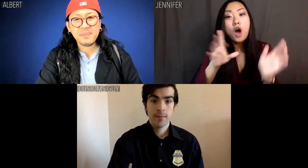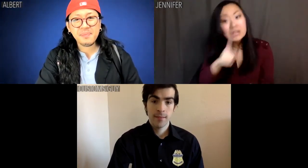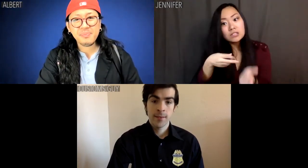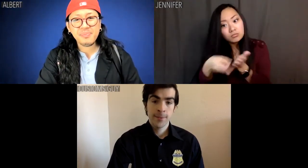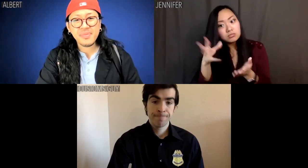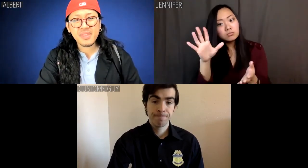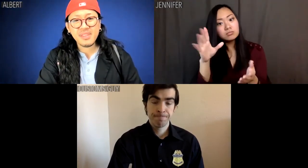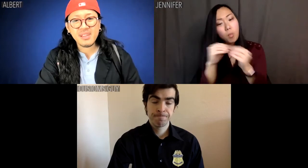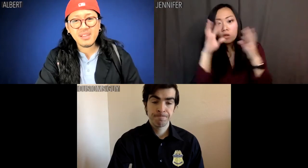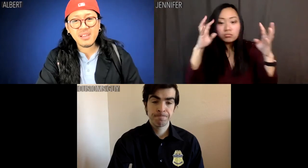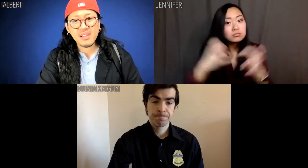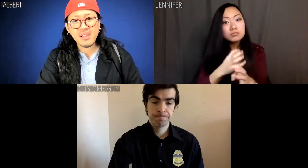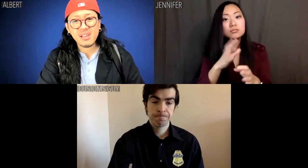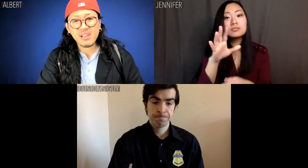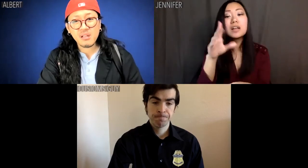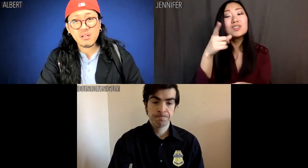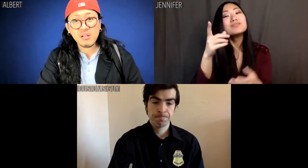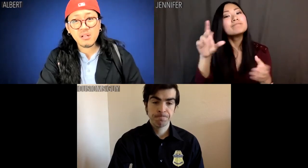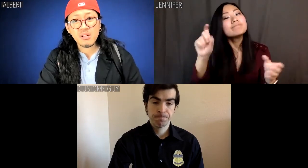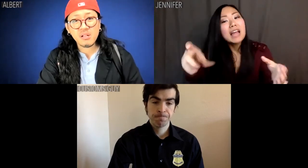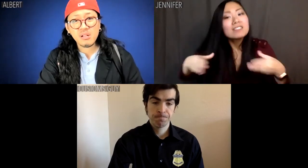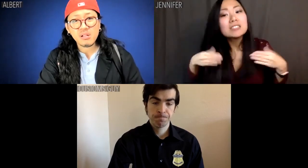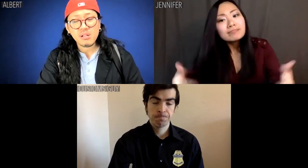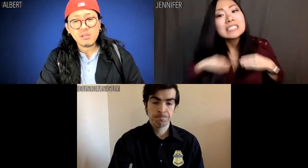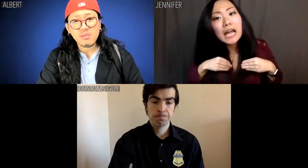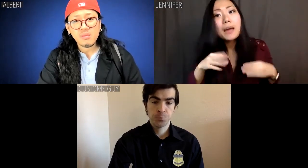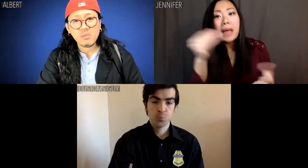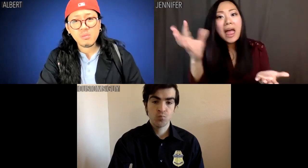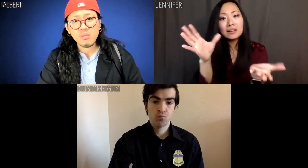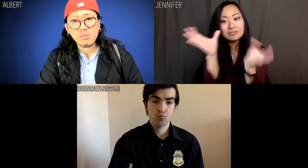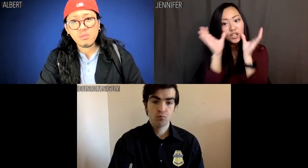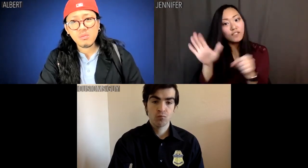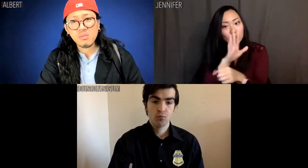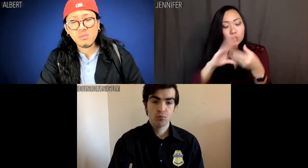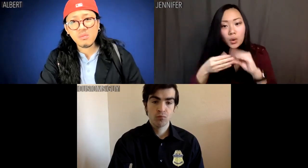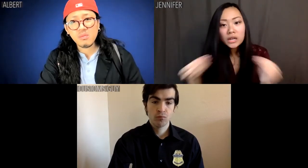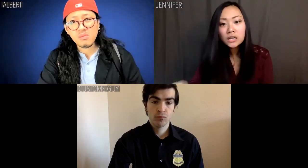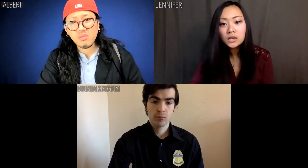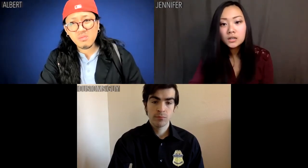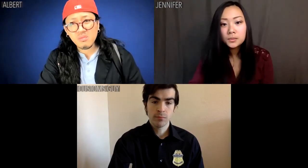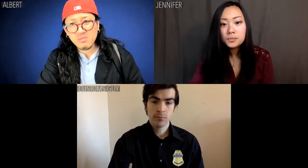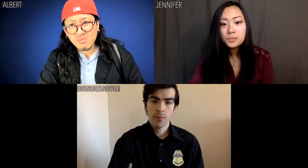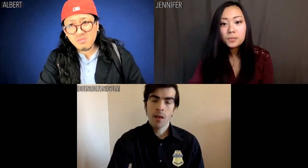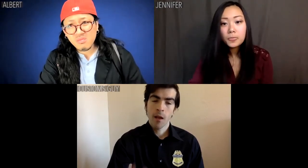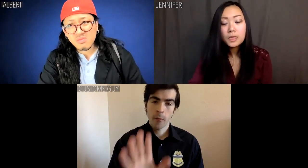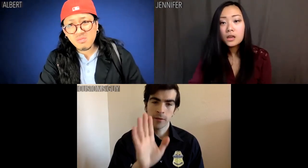but the truth is more complicated, and you're just going to have to accept that and hear our full story.